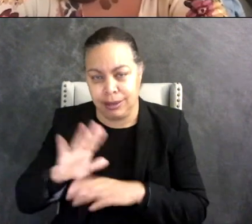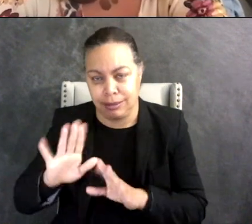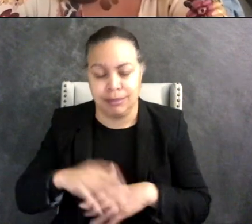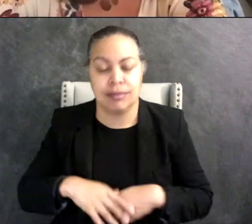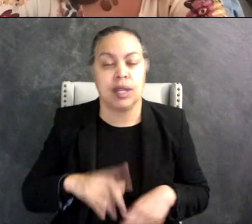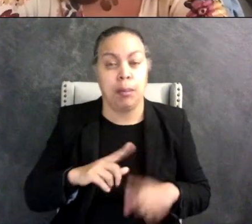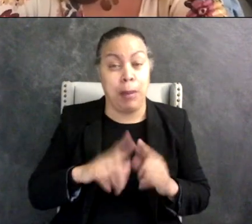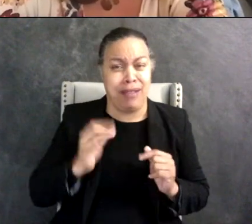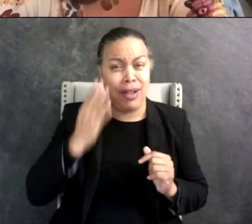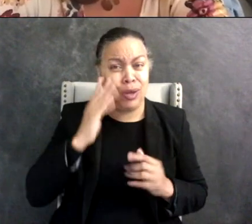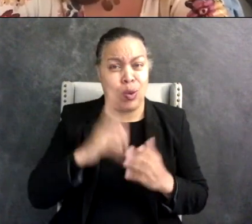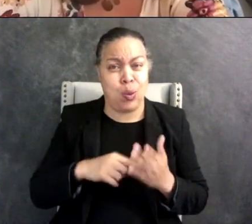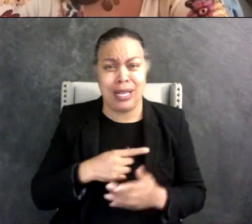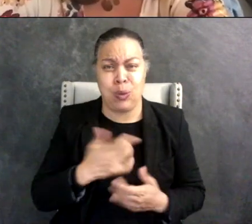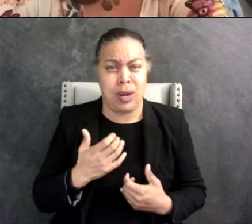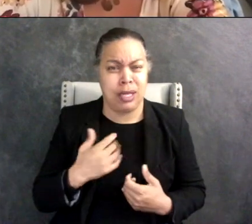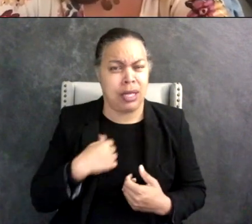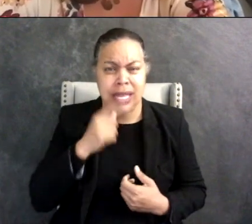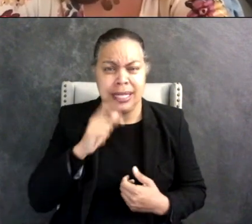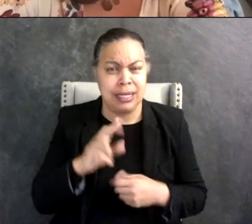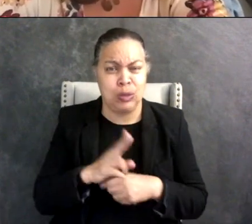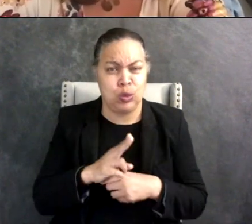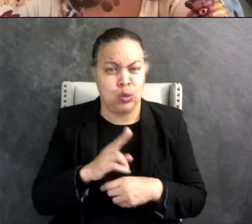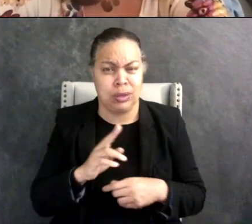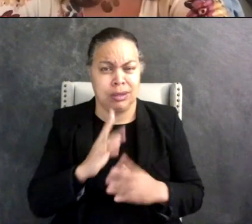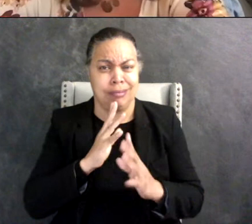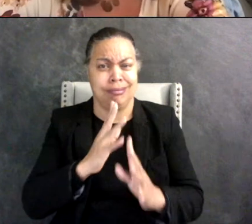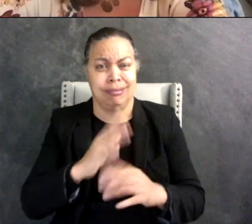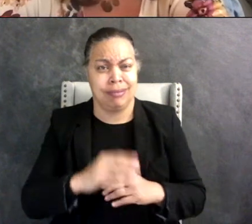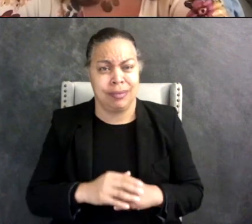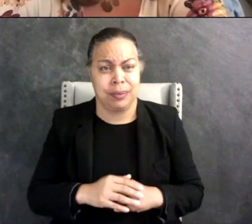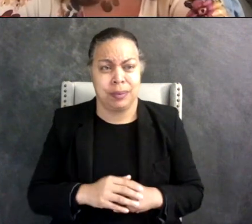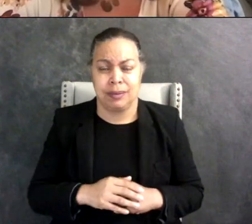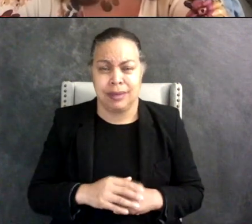he wanted he didn't need to use words because he was communicating when he wanted to sign these